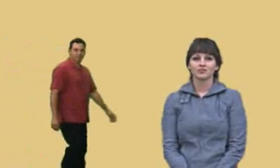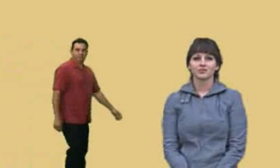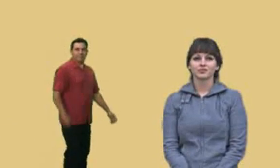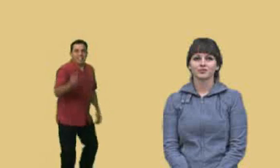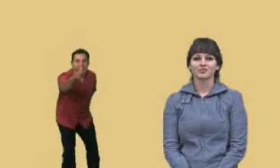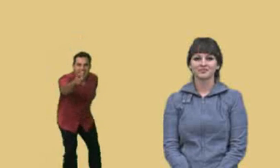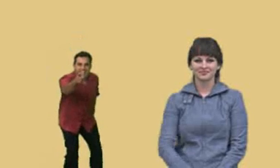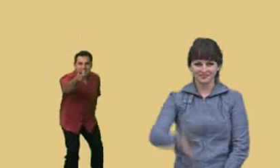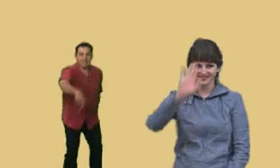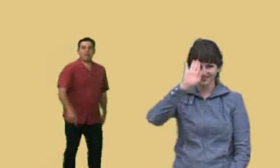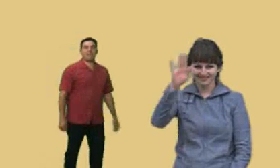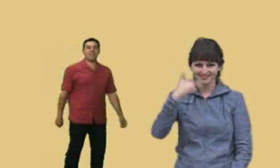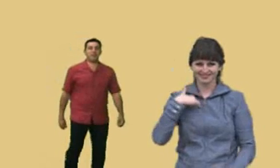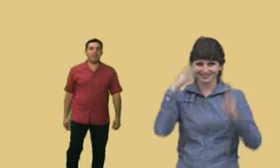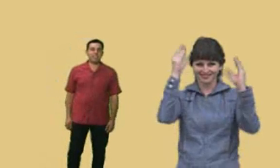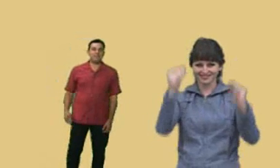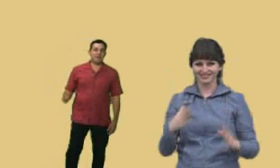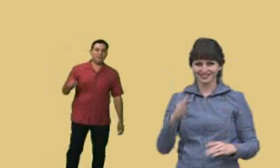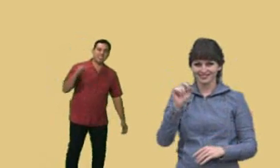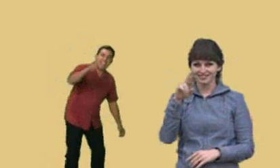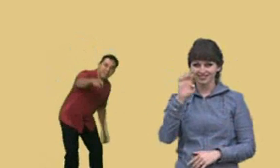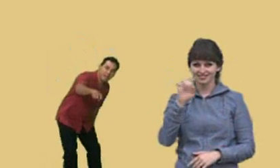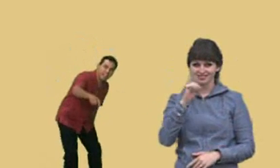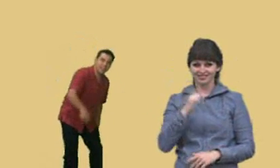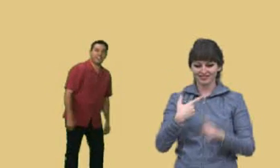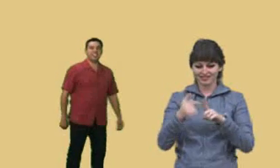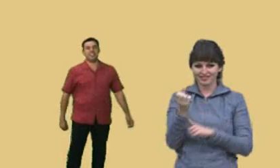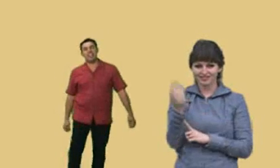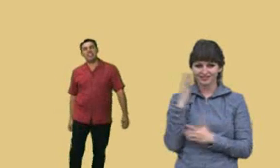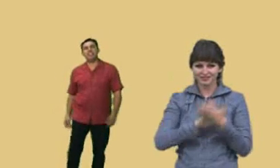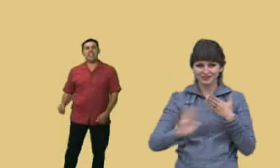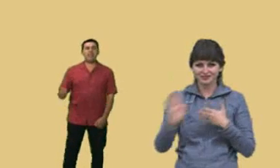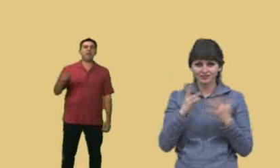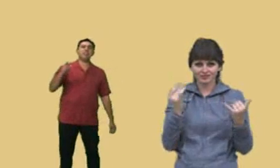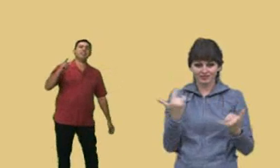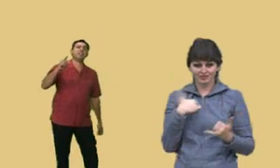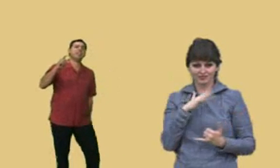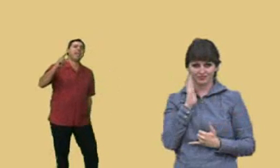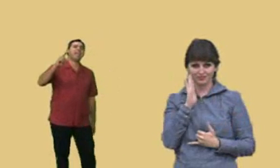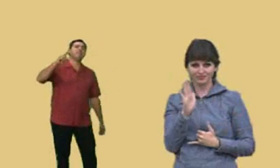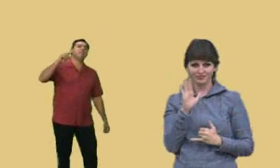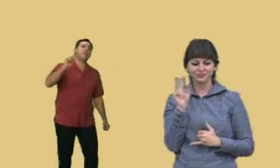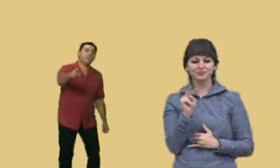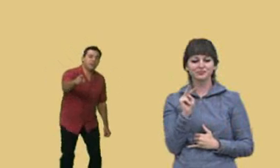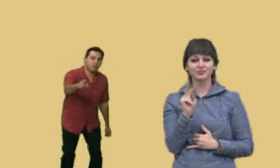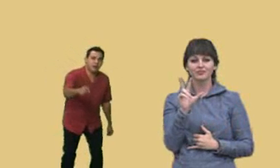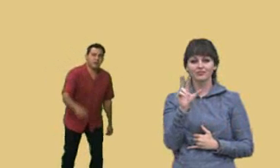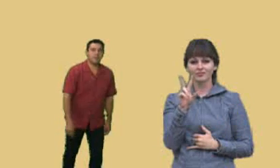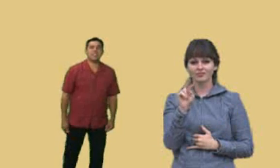Professor Perez: Hey! This is Professor Perez from Saddleback College. Today, we're going to look at volume problems.